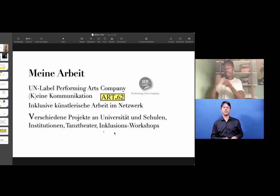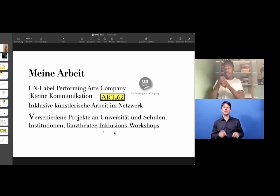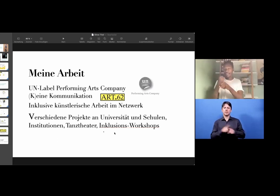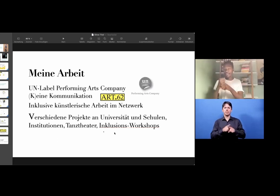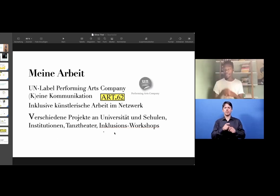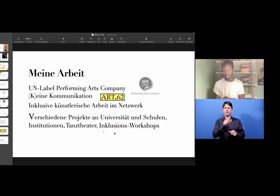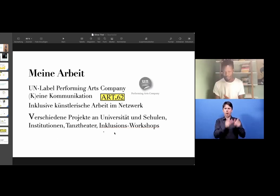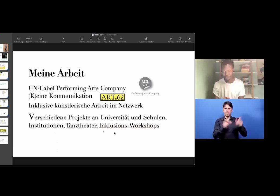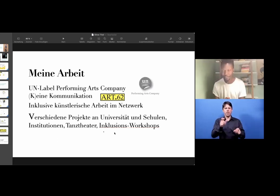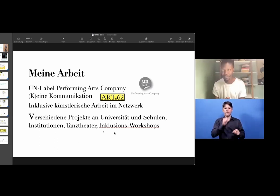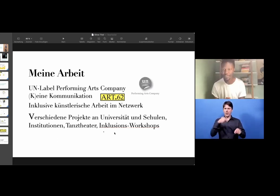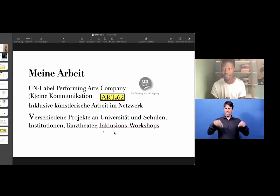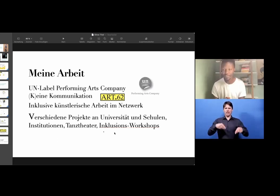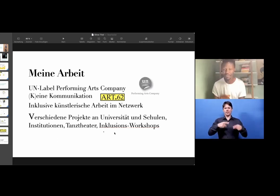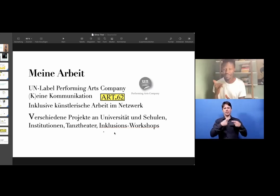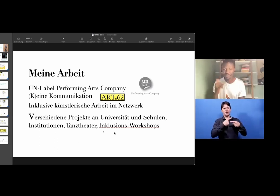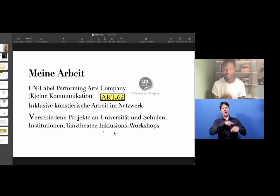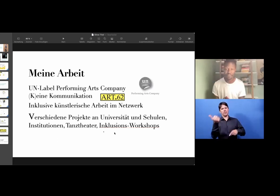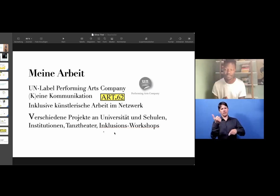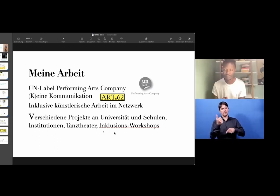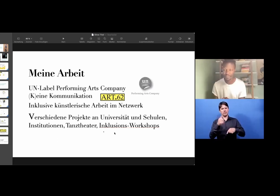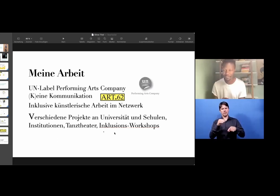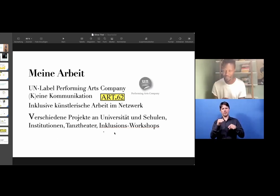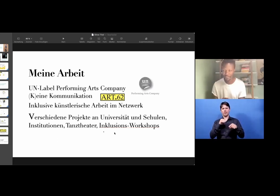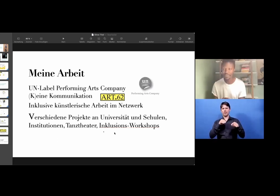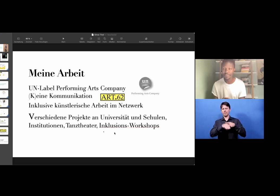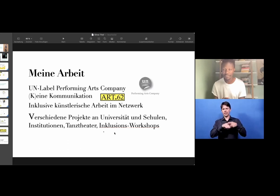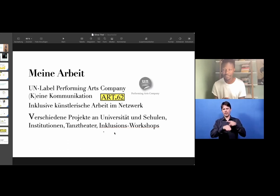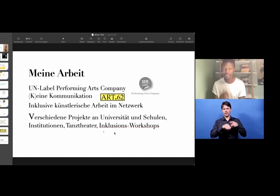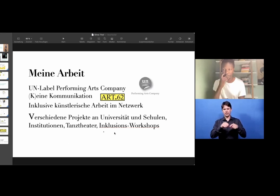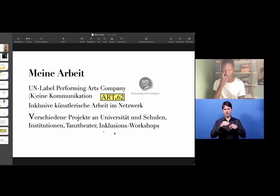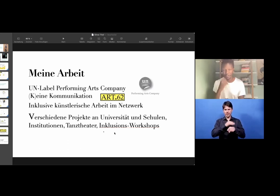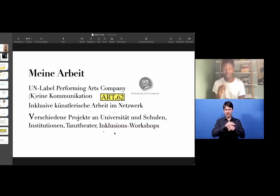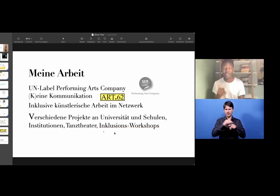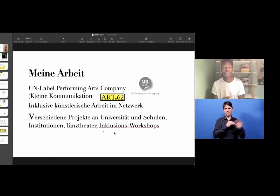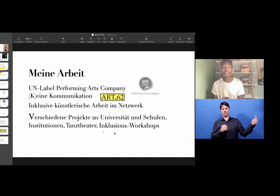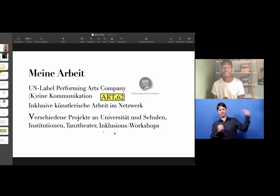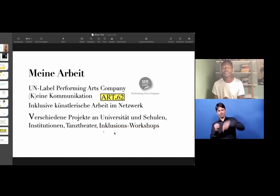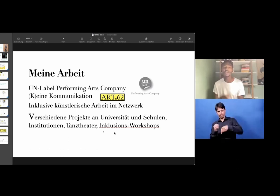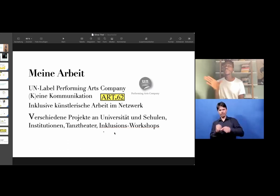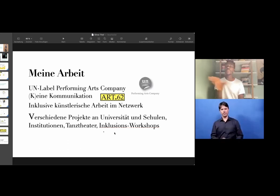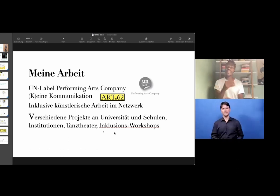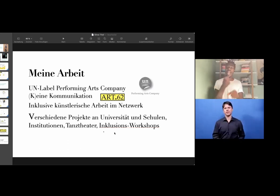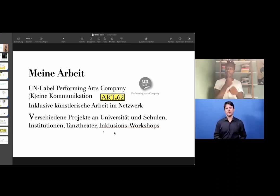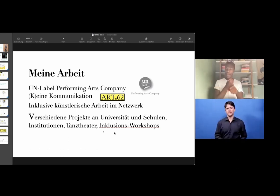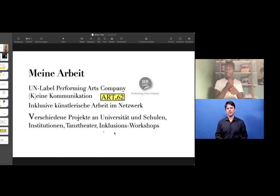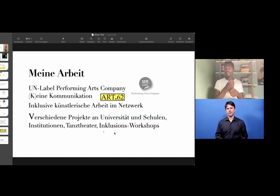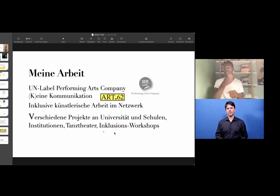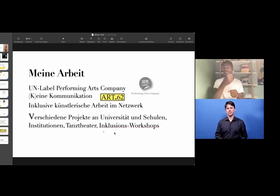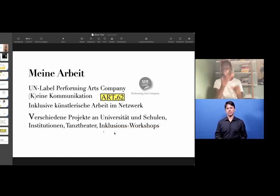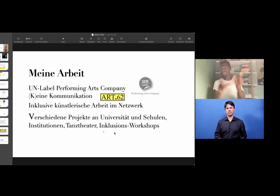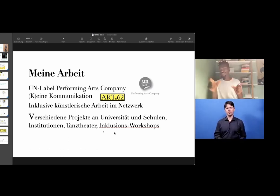Or we have people from all different sorts of backgrounds coming into our house.